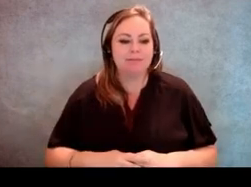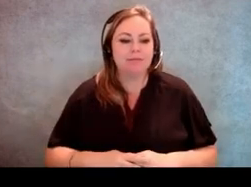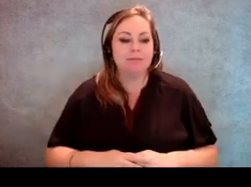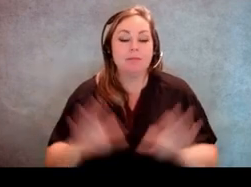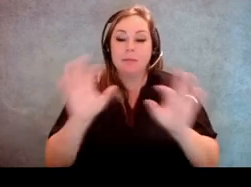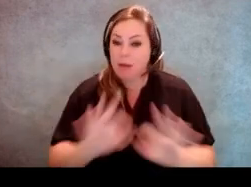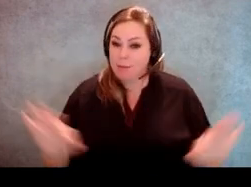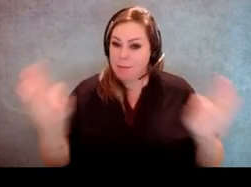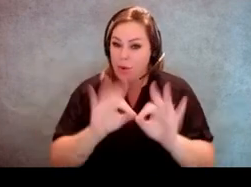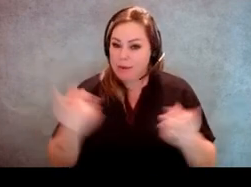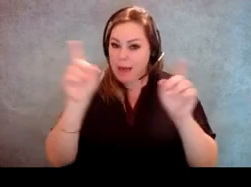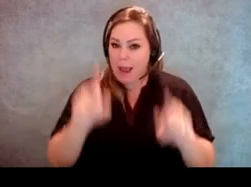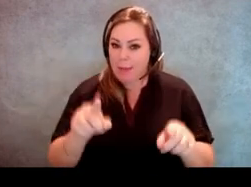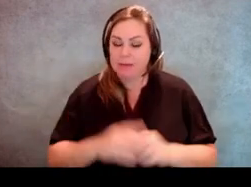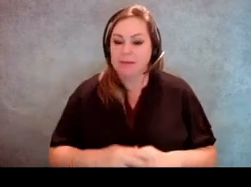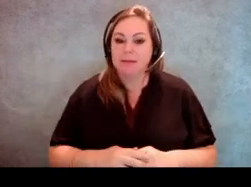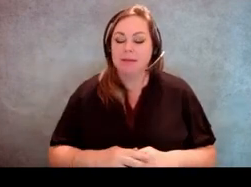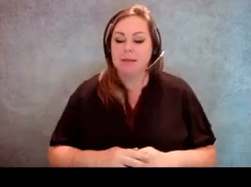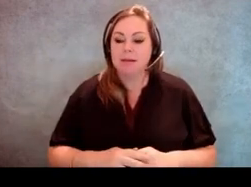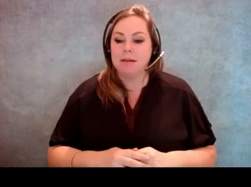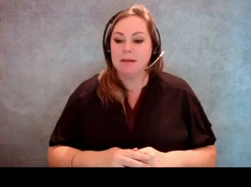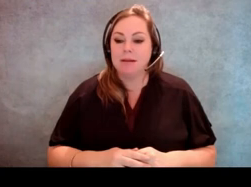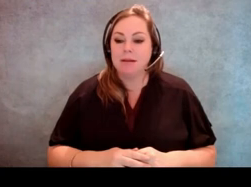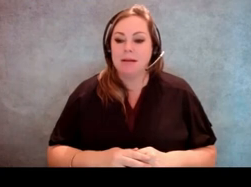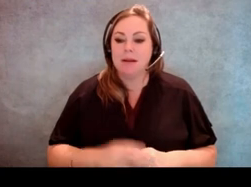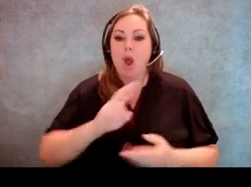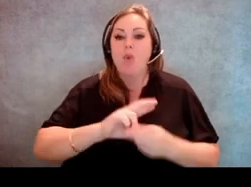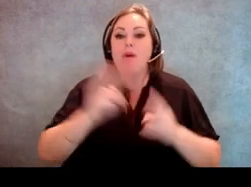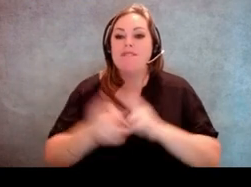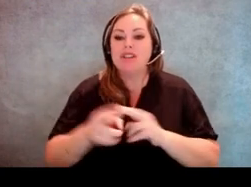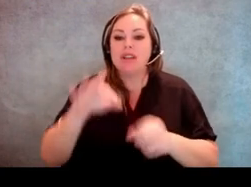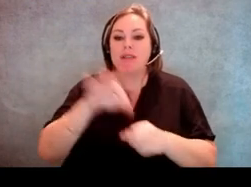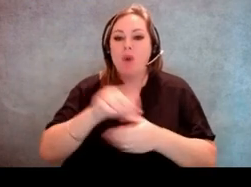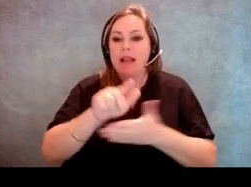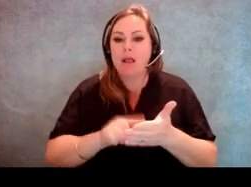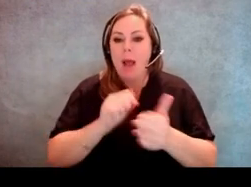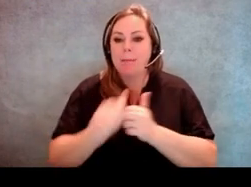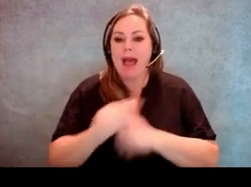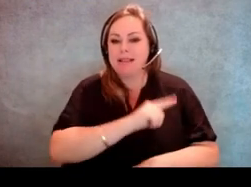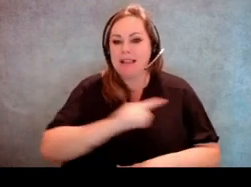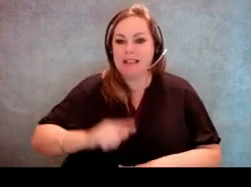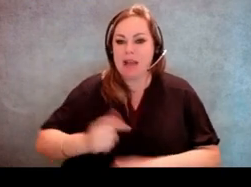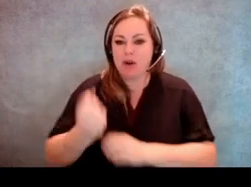that happened in the revision of the voting laws that was passed by the legislature last year